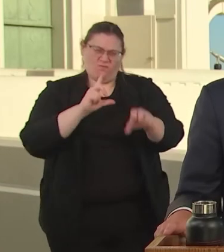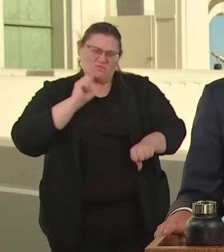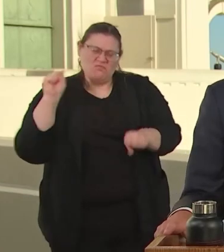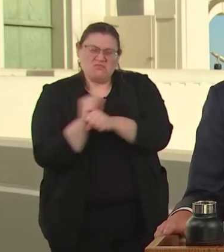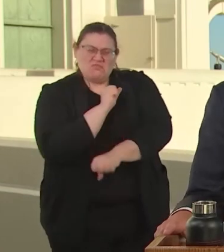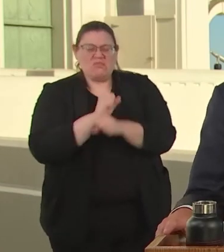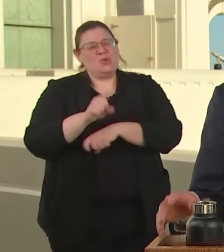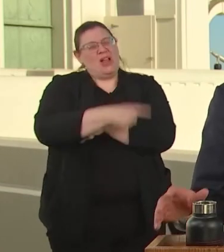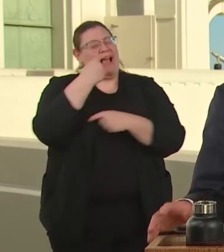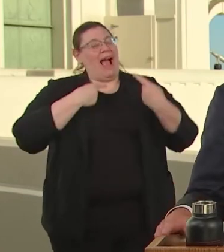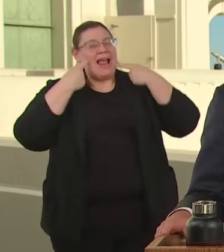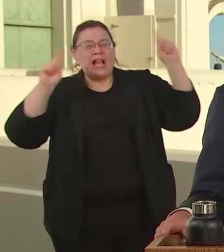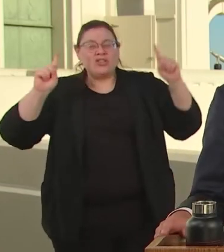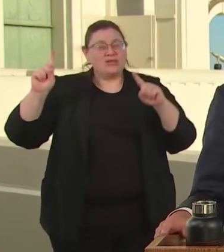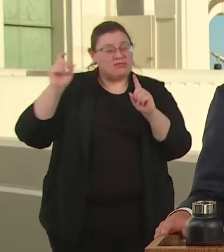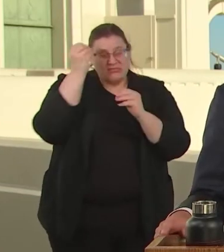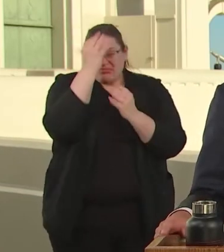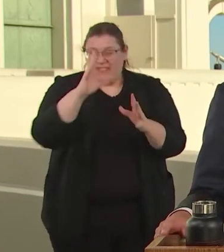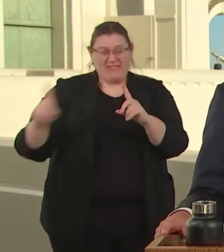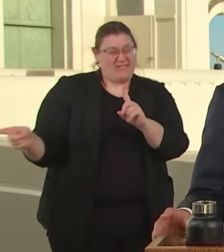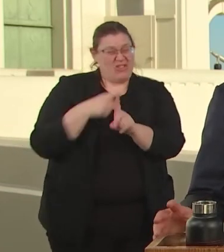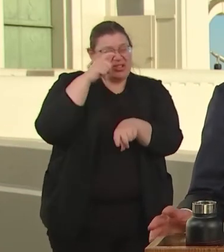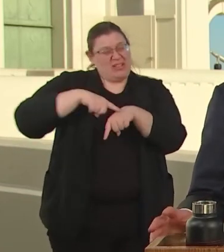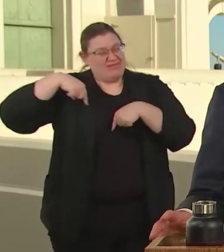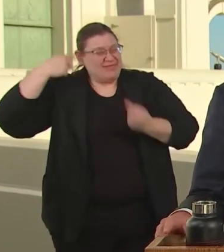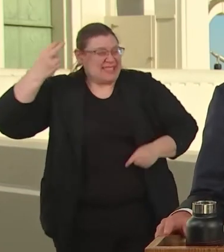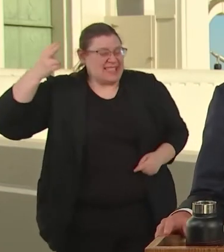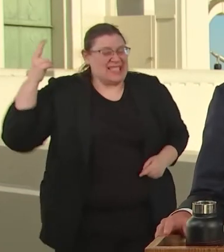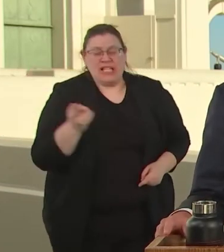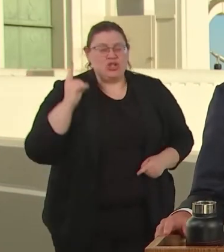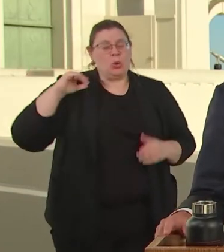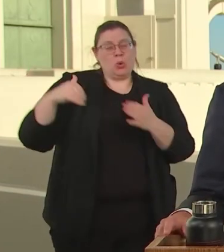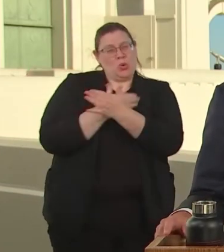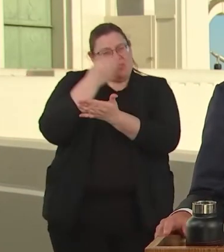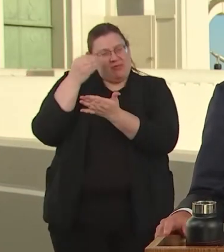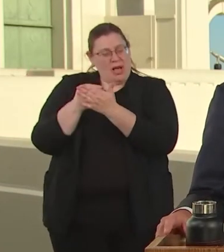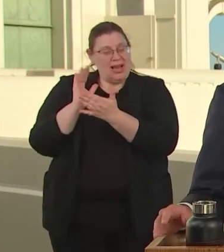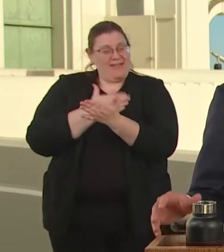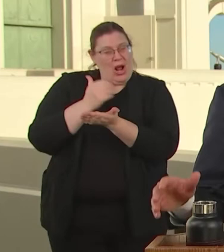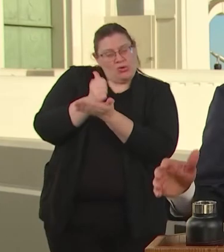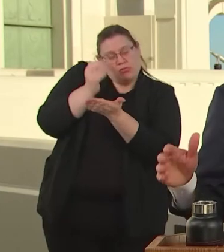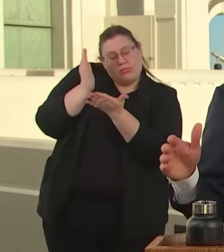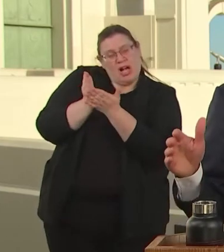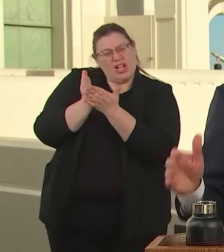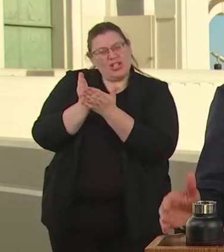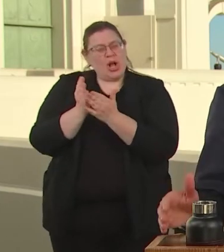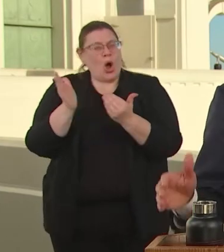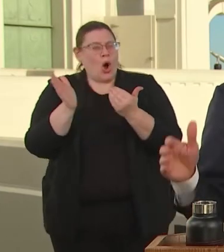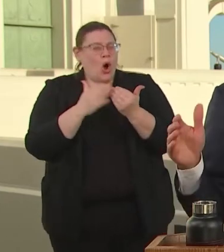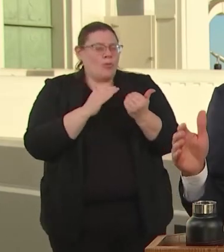OUR HEART IS. WE WILL DEDICATE NEARLY 1 BILLION DOLLARS TOWARDS ENDING HOMELESSNESS.